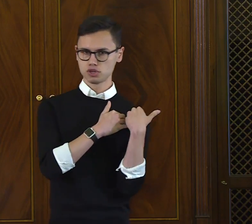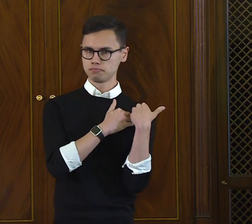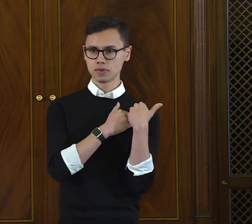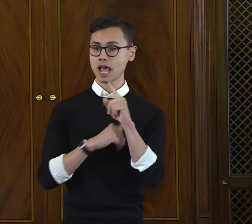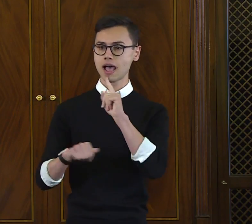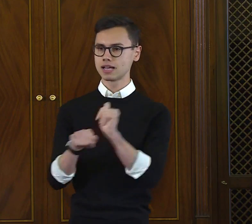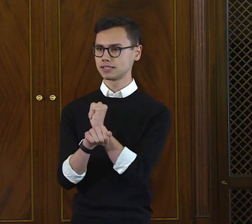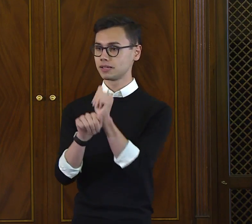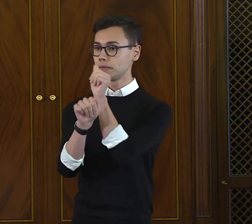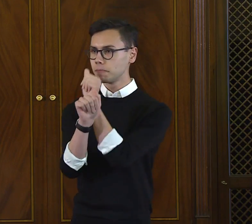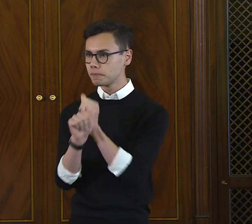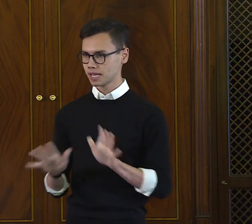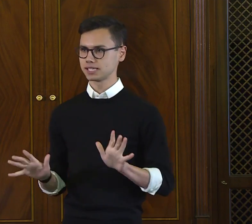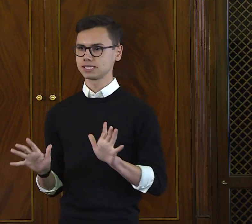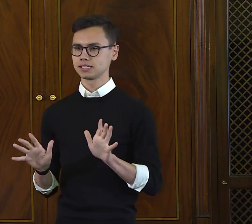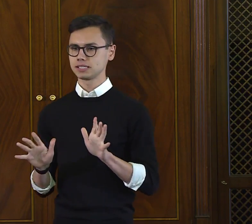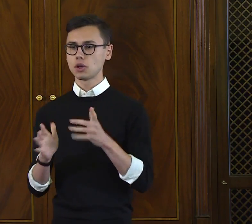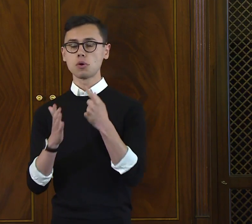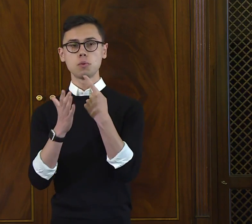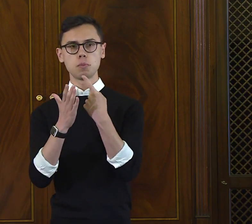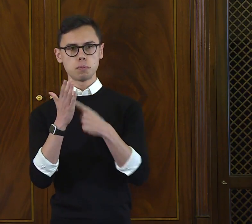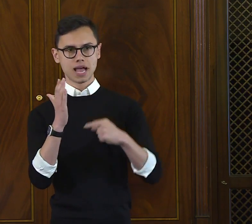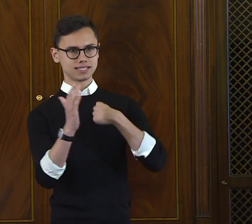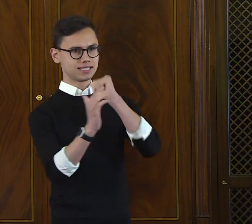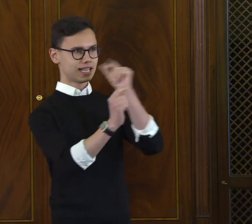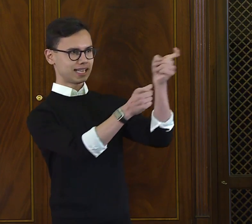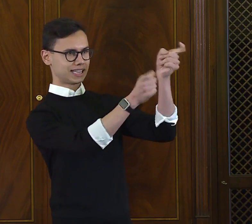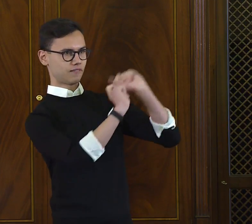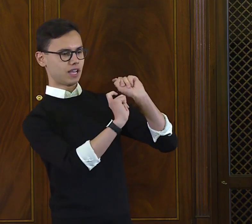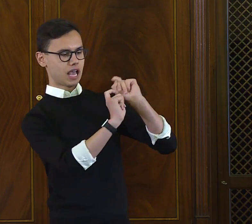That's not a burden for me. It's actually a blessing.